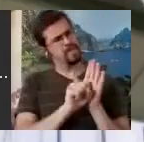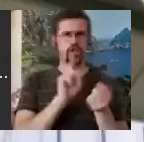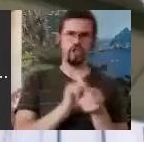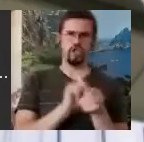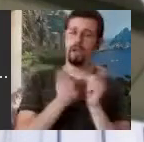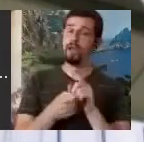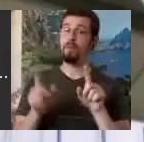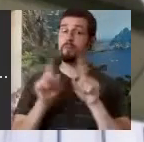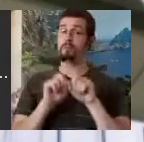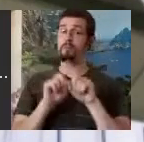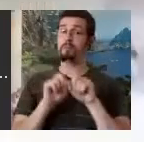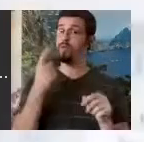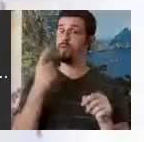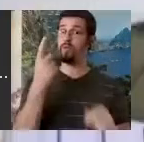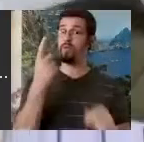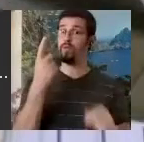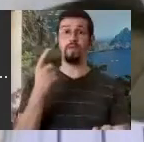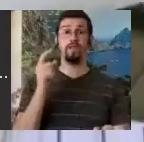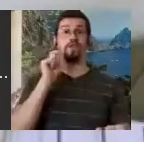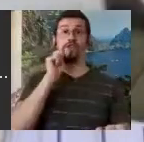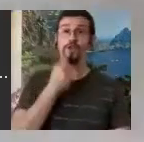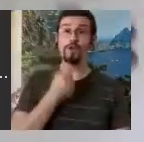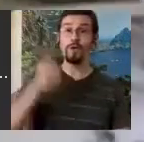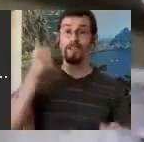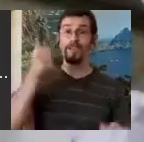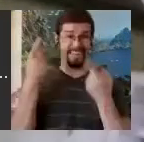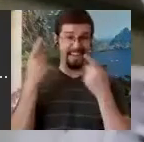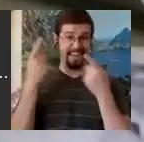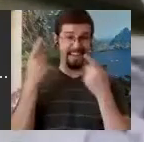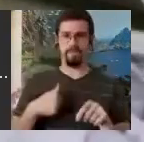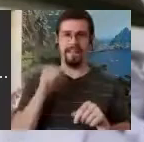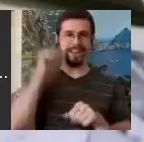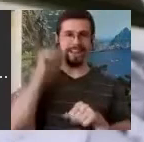happened to me last night, when I took this Danish book out, I looked and I